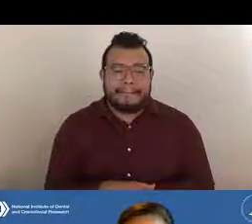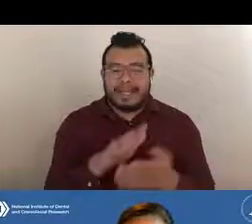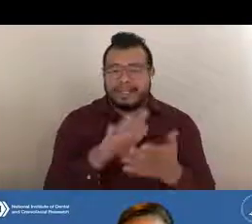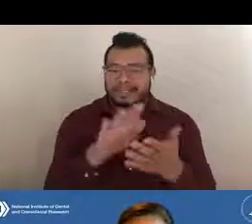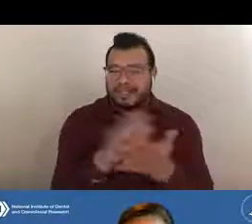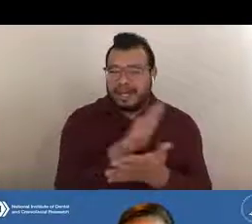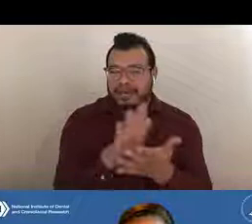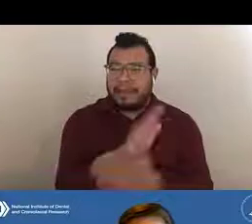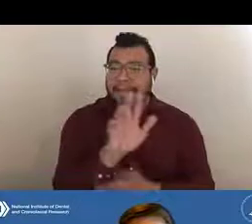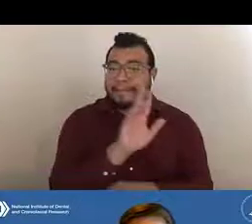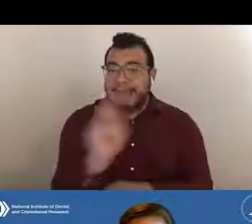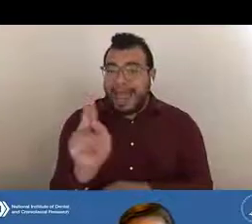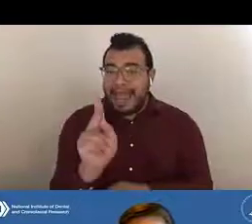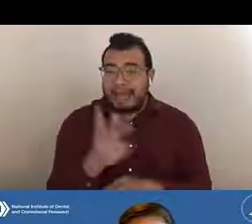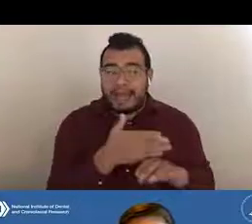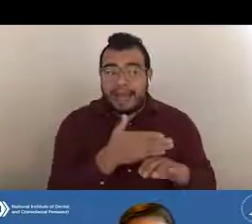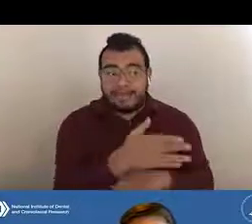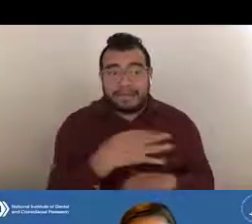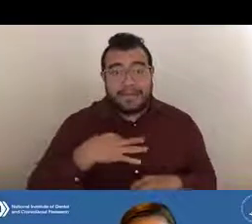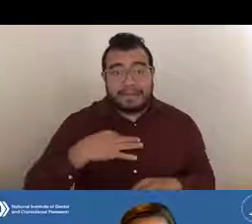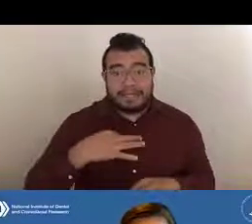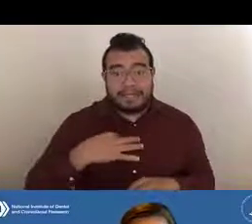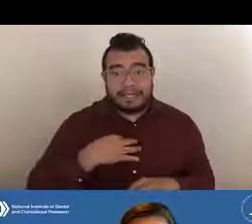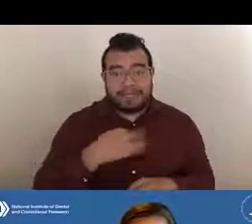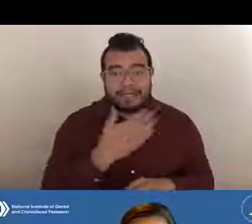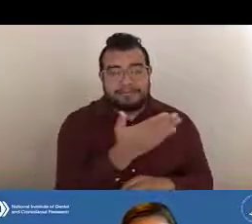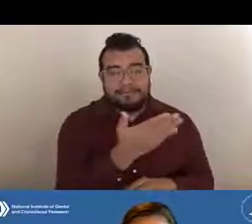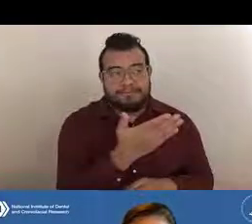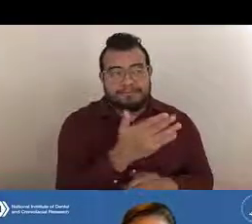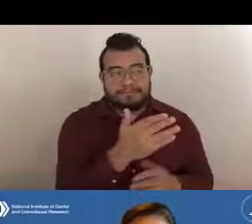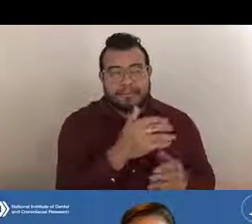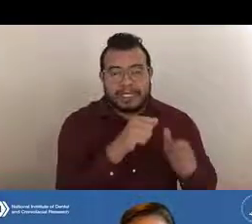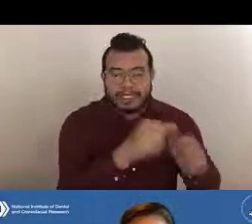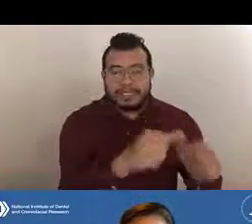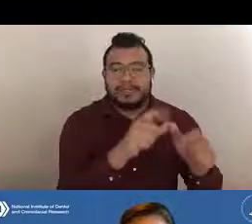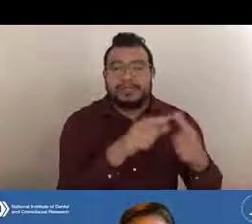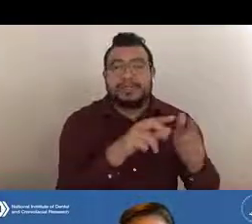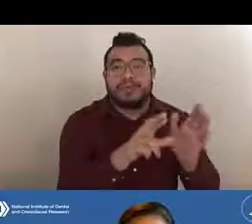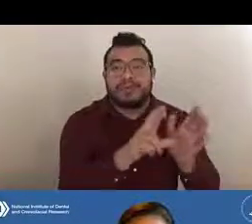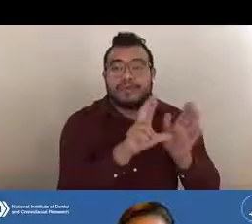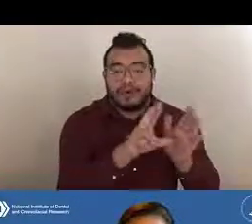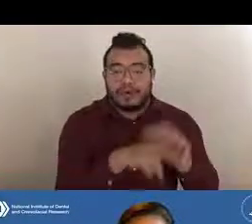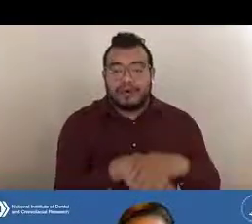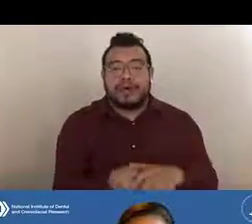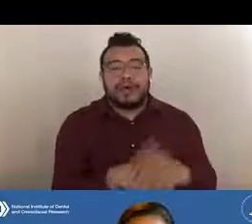after an application goes to review, and so it goes through review, it's peer reviewed,